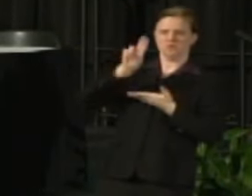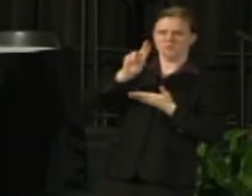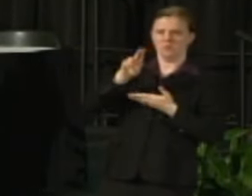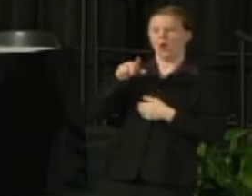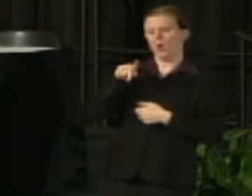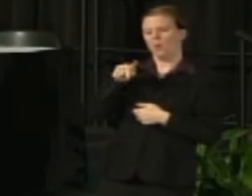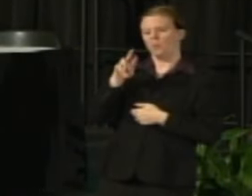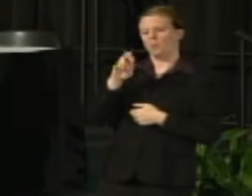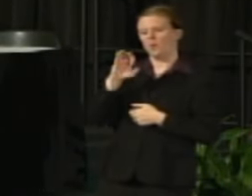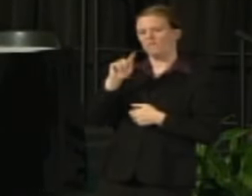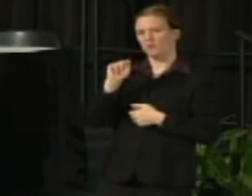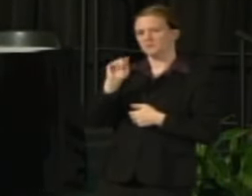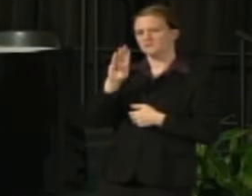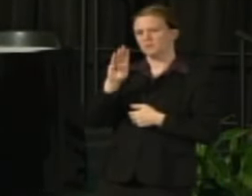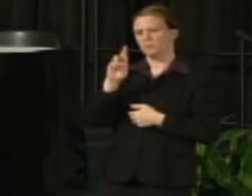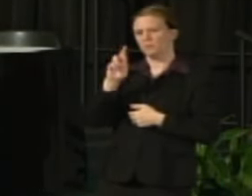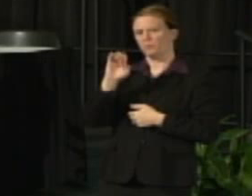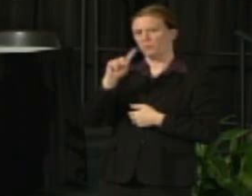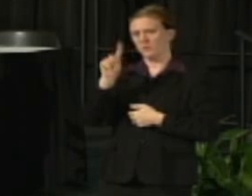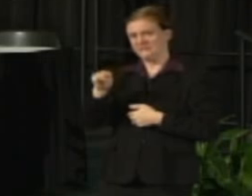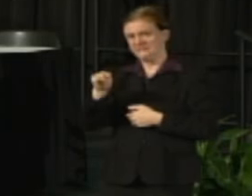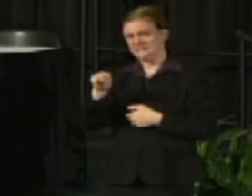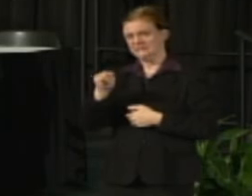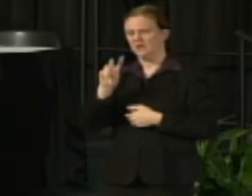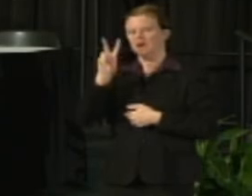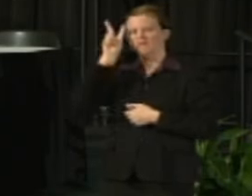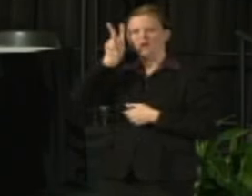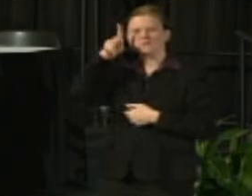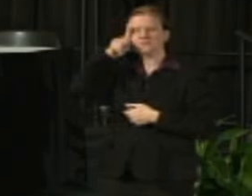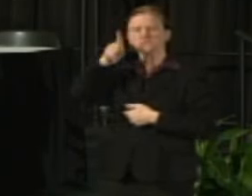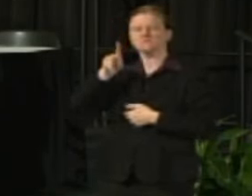and Vice Chancellor Luljak and we'll talk about some of the elements